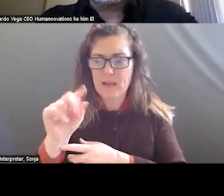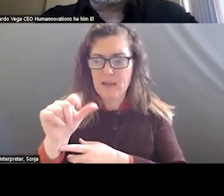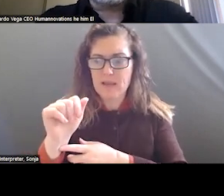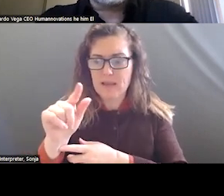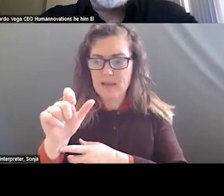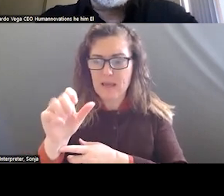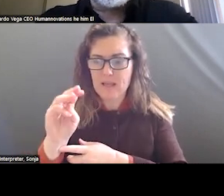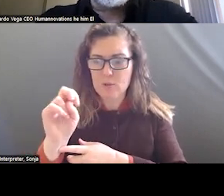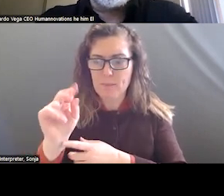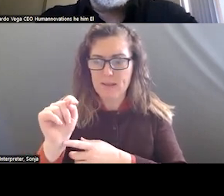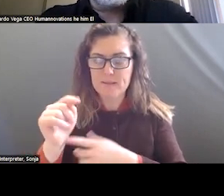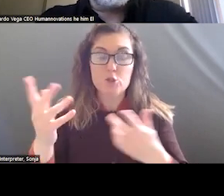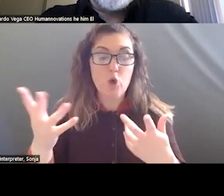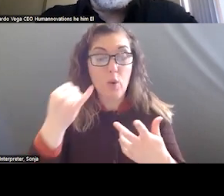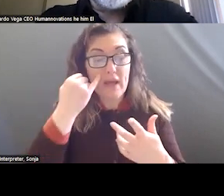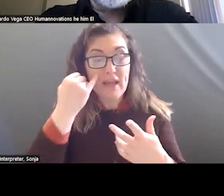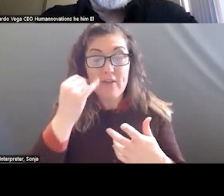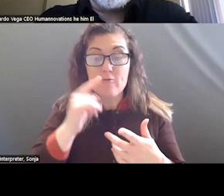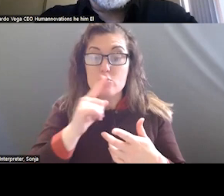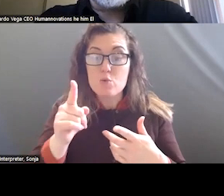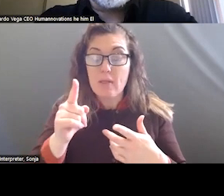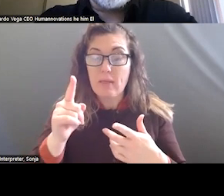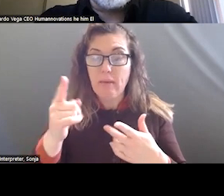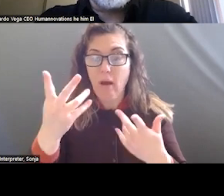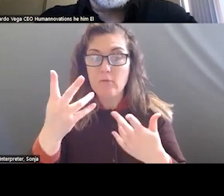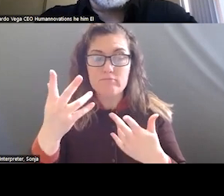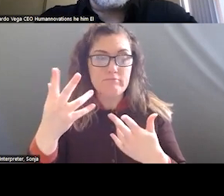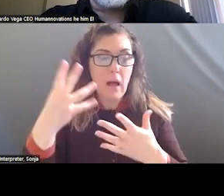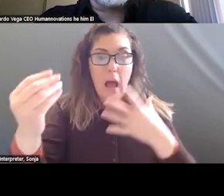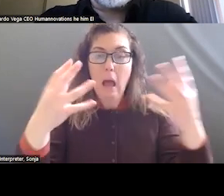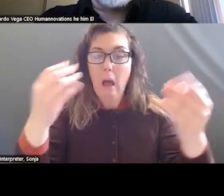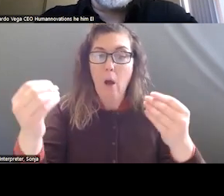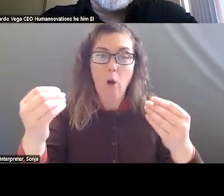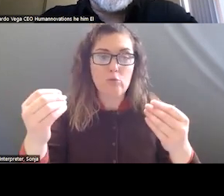THE MENTAL HEALTH CRISIS AND MOBILE OUTREACH AREA, AS AN EXAMPLE, THIS IS THE PERFECT OPPORTUNITY.